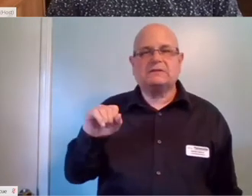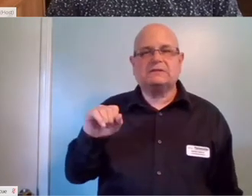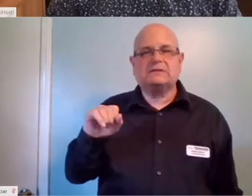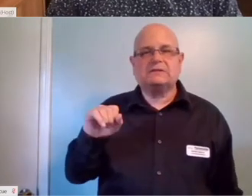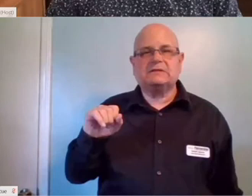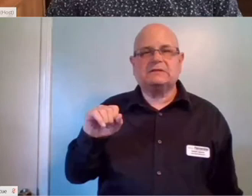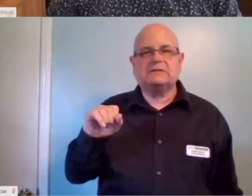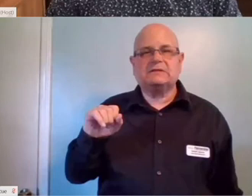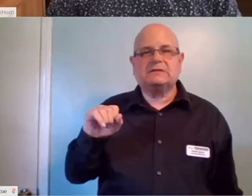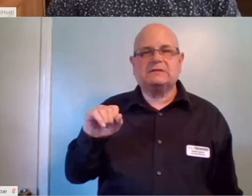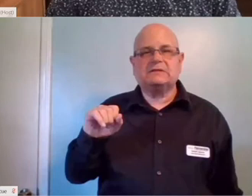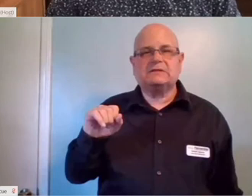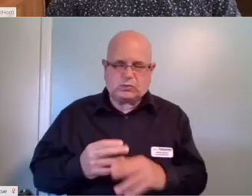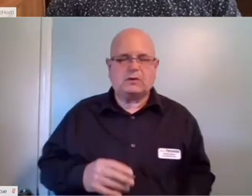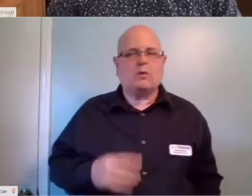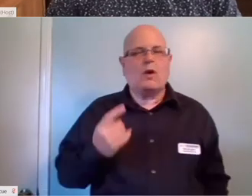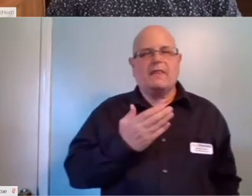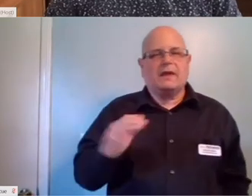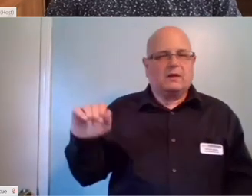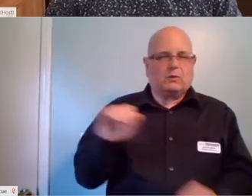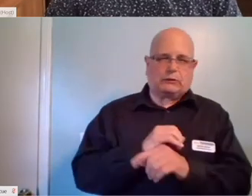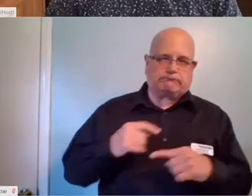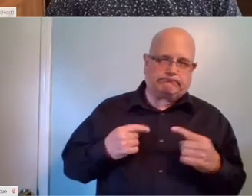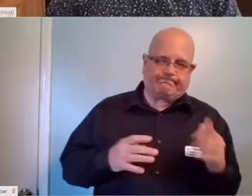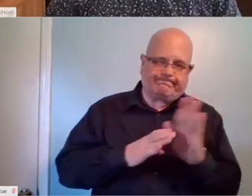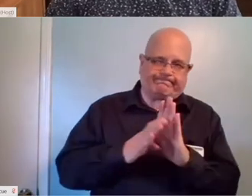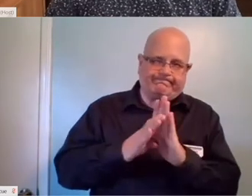One of the things that they have been working on is making it so that you don't have to